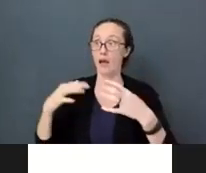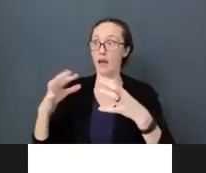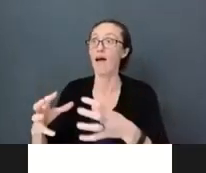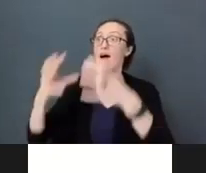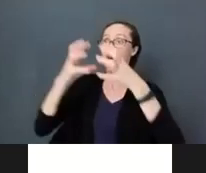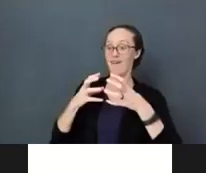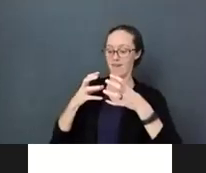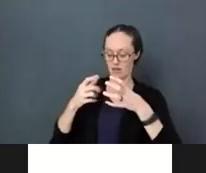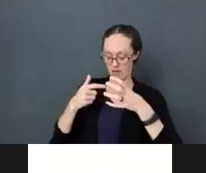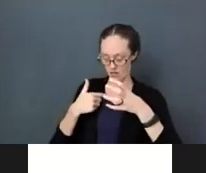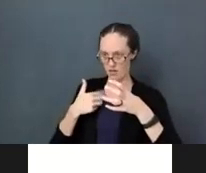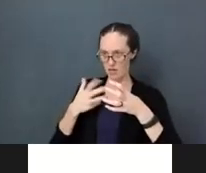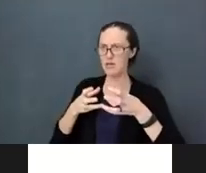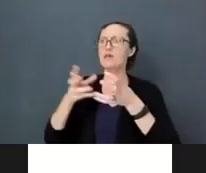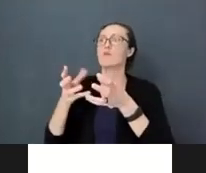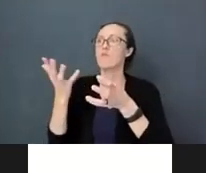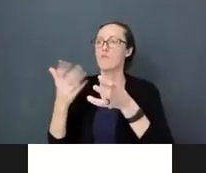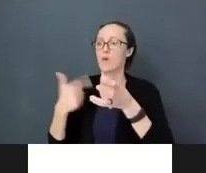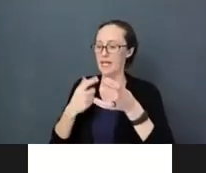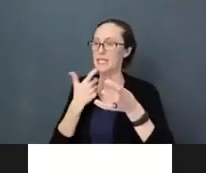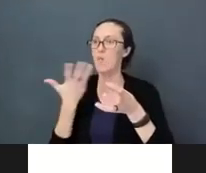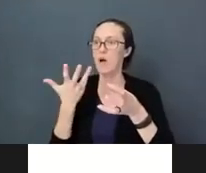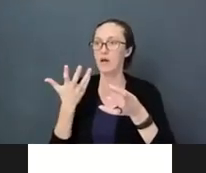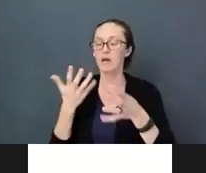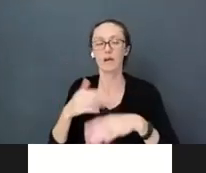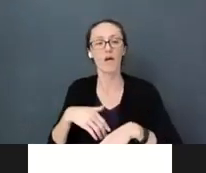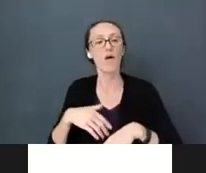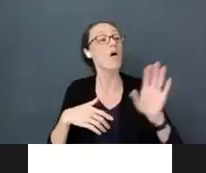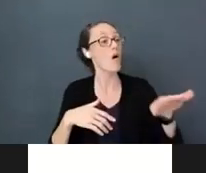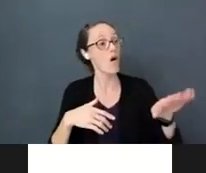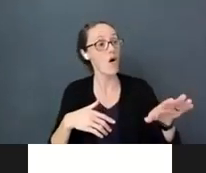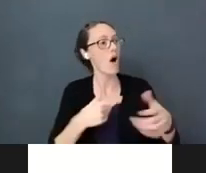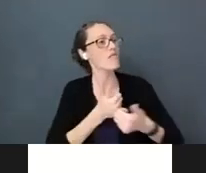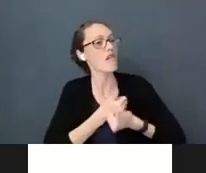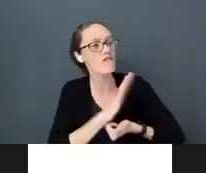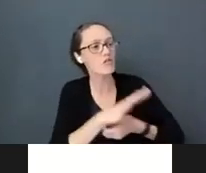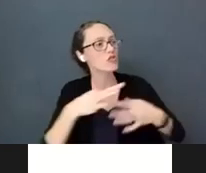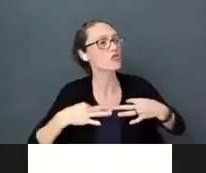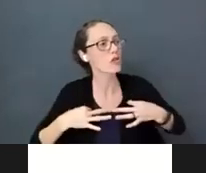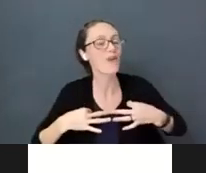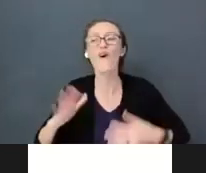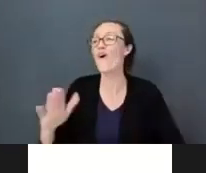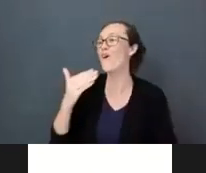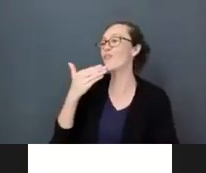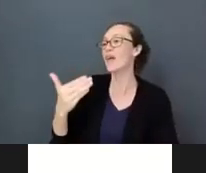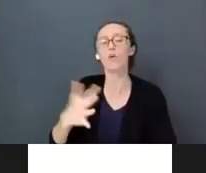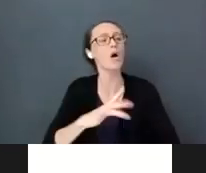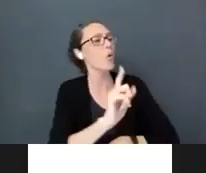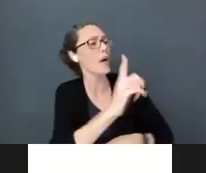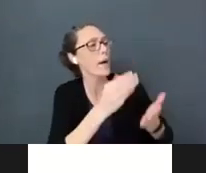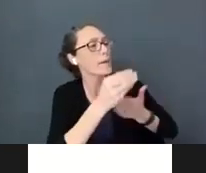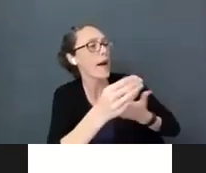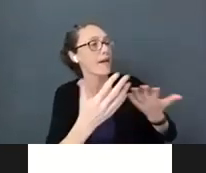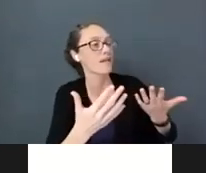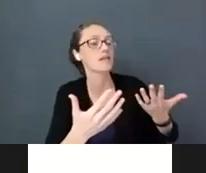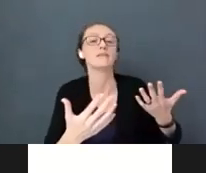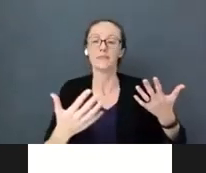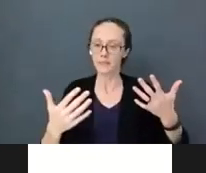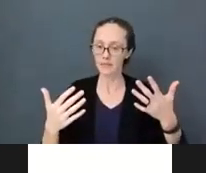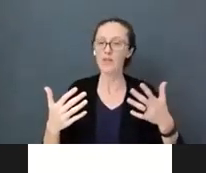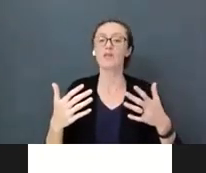what am I going to say? “Where did you buy that?” You give the main idea of that catch